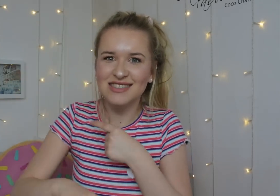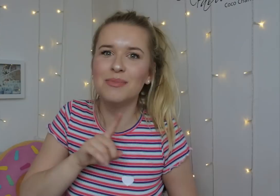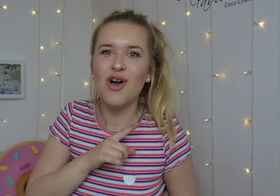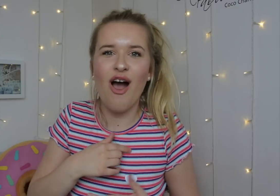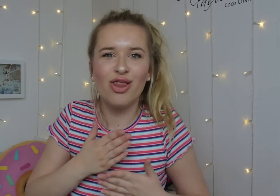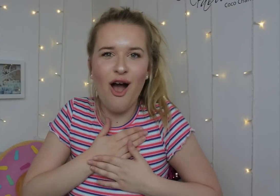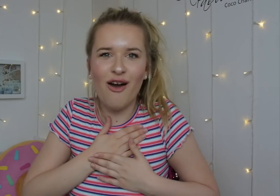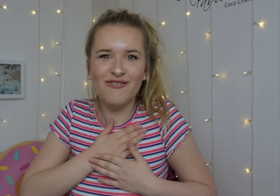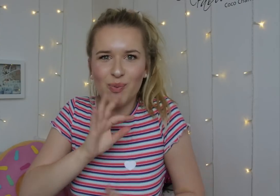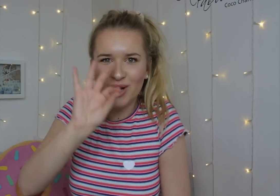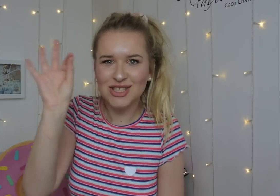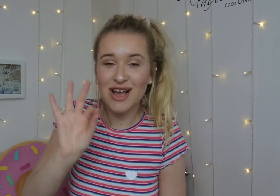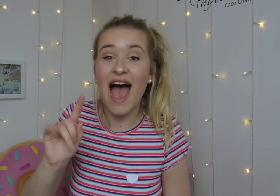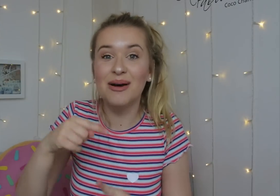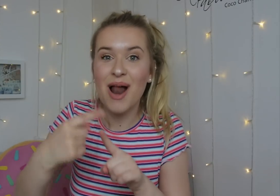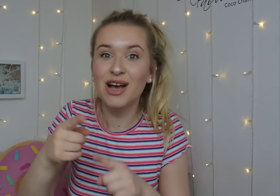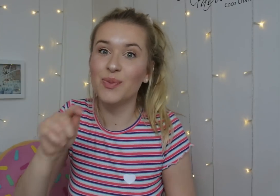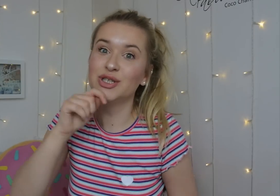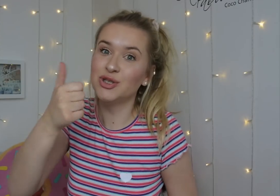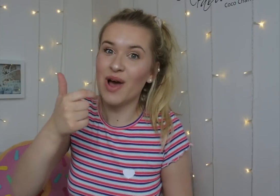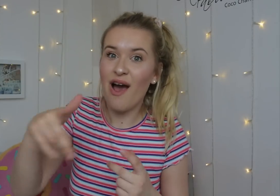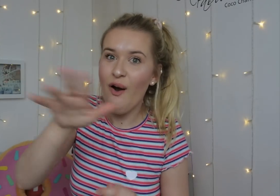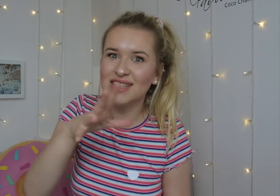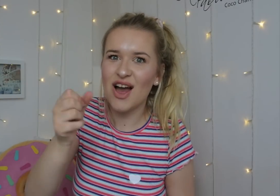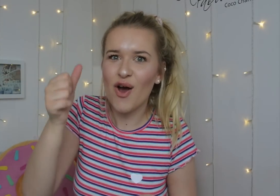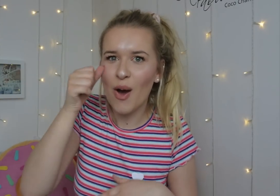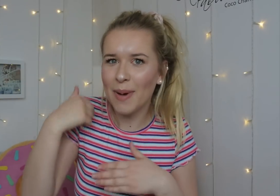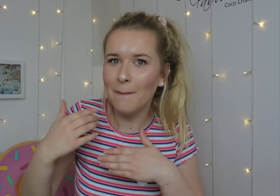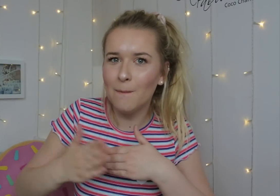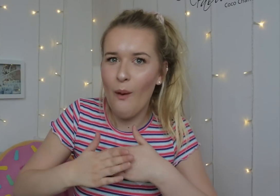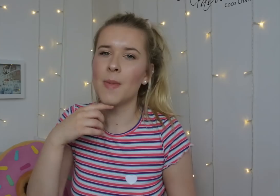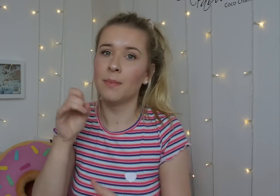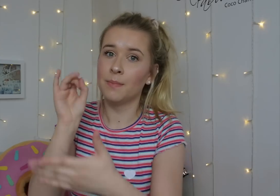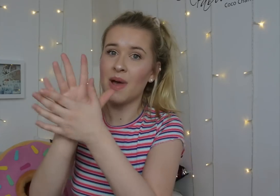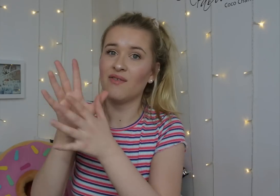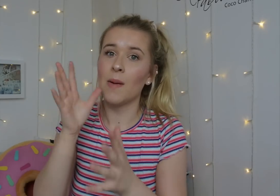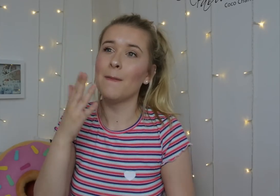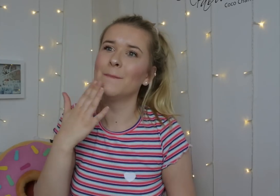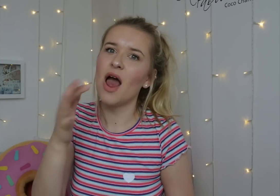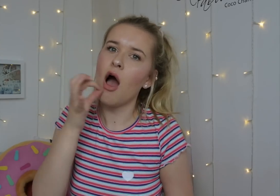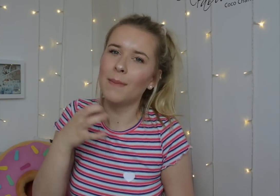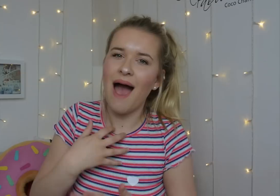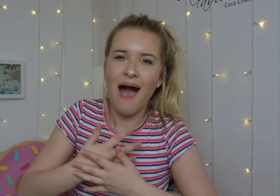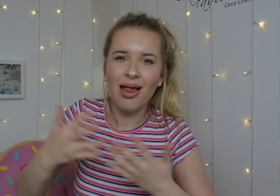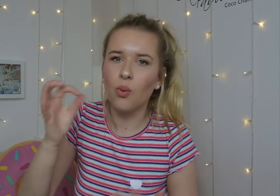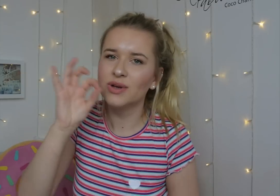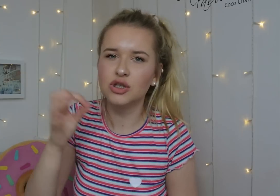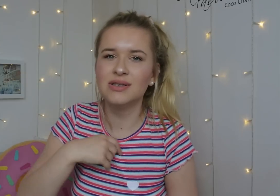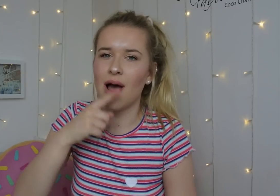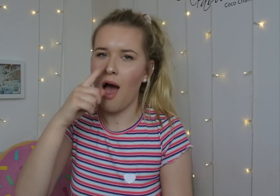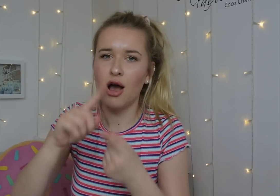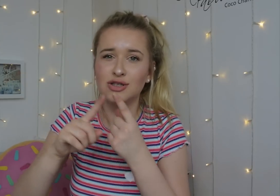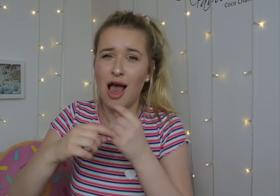as I love questions and it would be good for you all to get to know me more. I posted a status on Facebook asking people to ask me questions